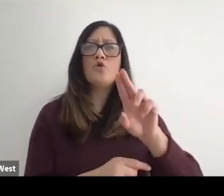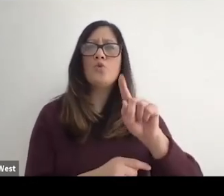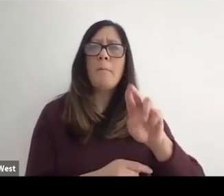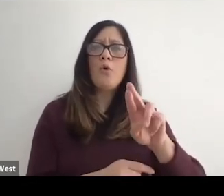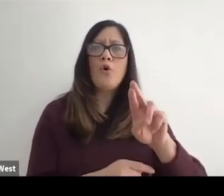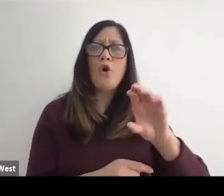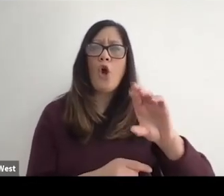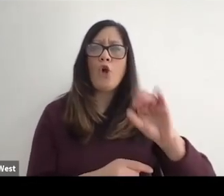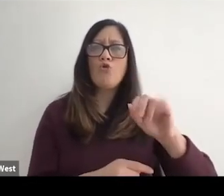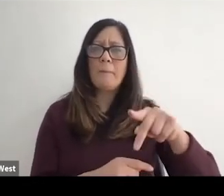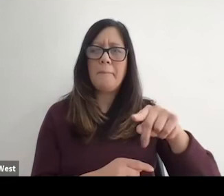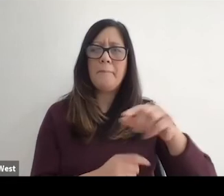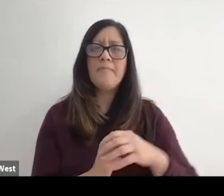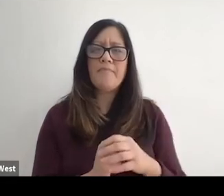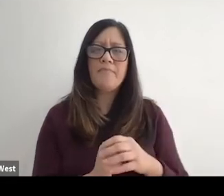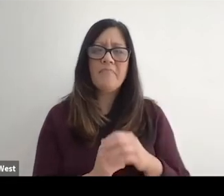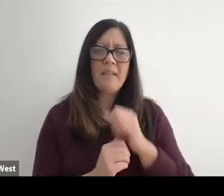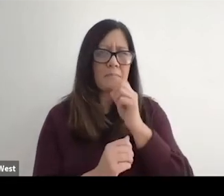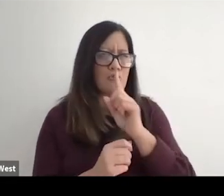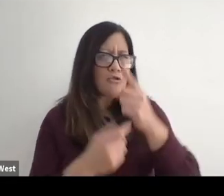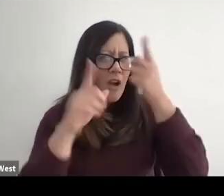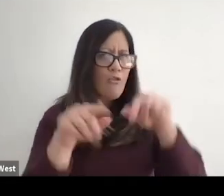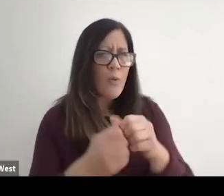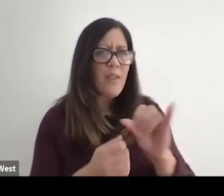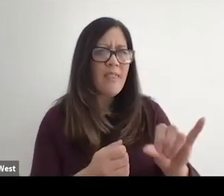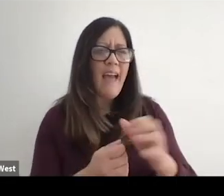kind of the Super Crips. And I don't know if I really agree with that